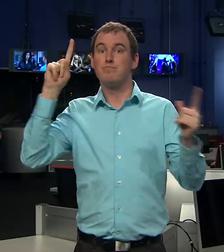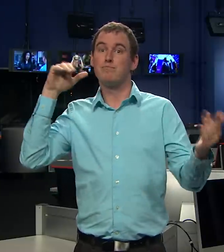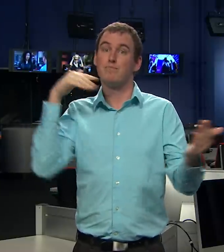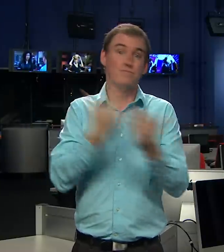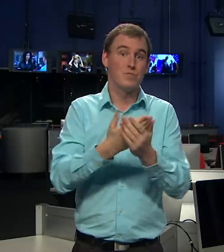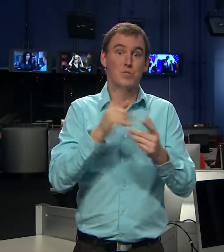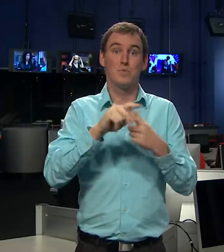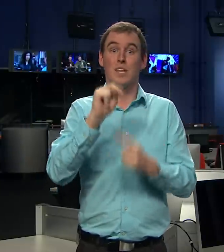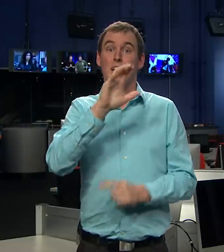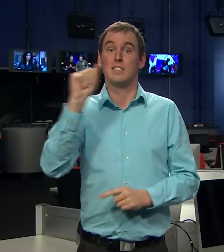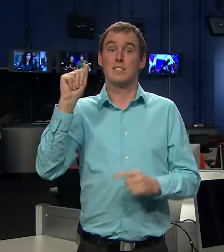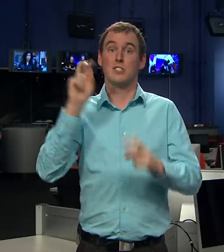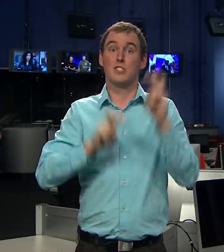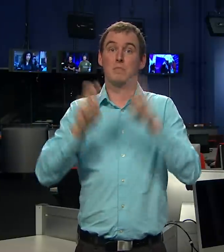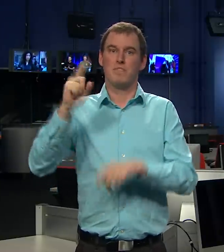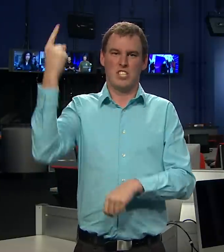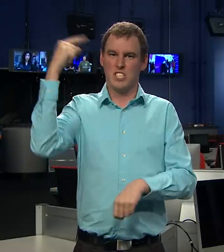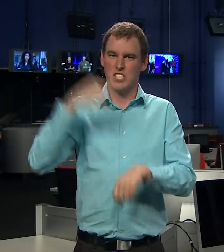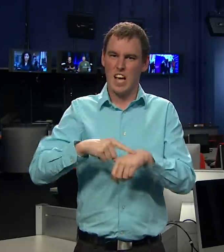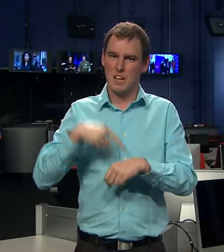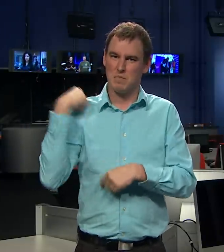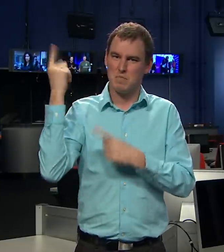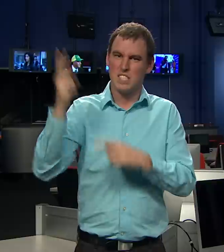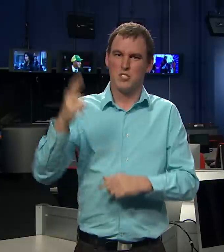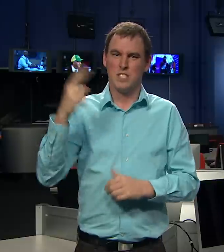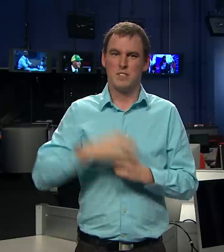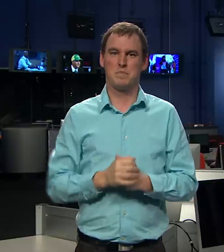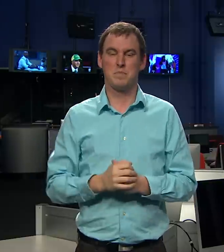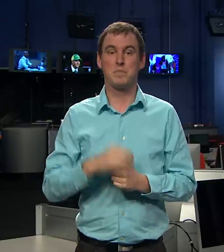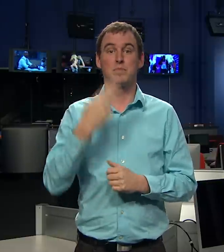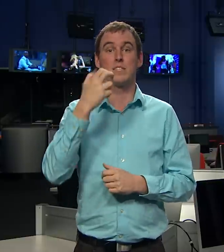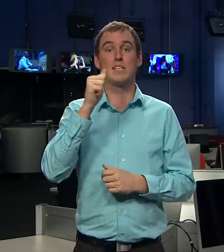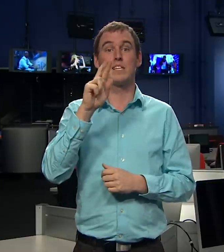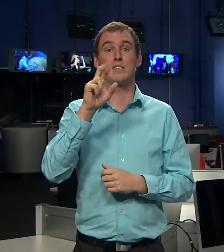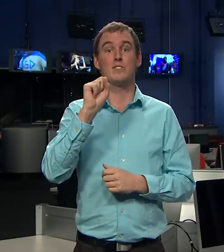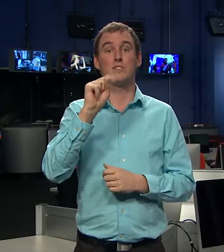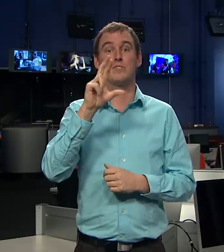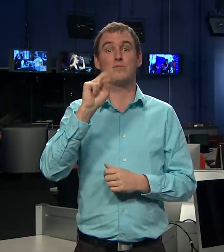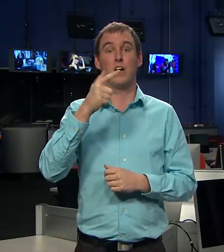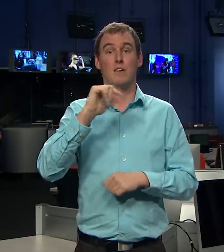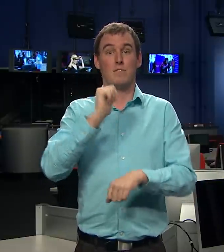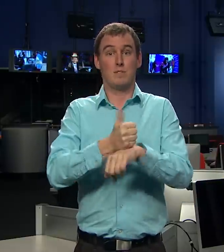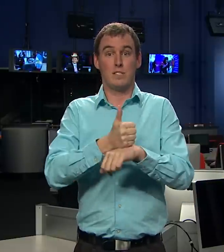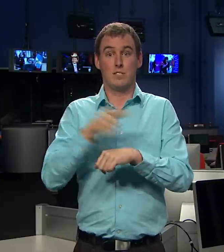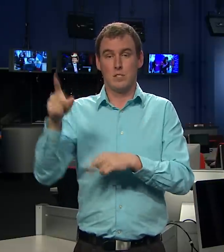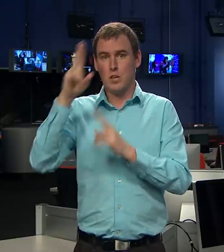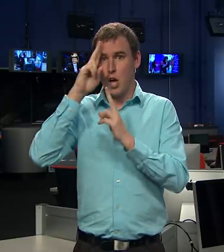THE TEAM WENT ALMOST UNDEFEATED AND MADE IT TO THE NCAA CHAMPIONSHIP TOURNAMENT FOR THE